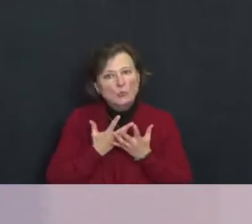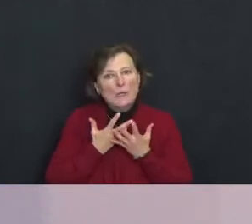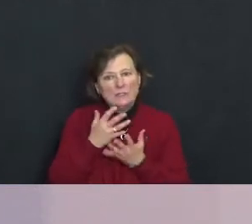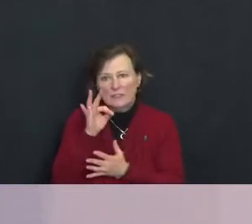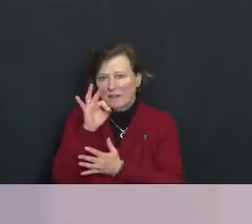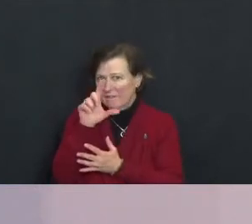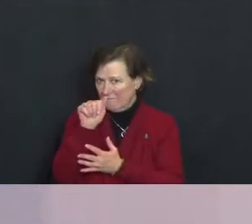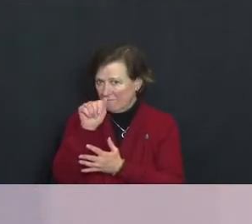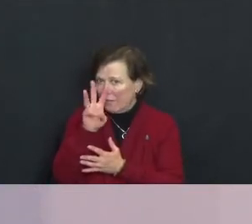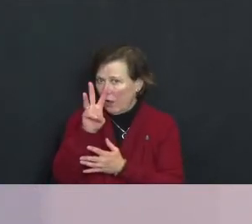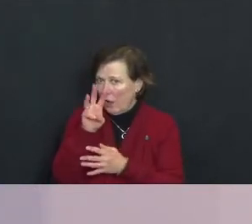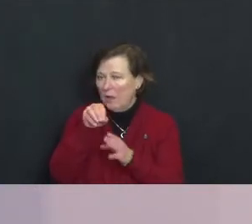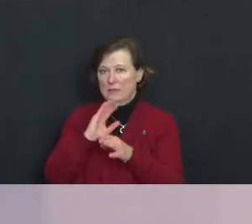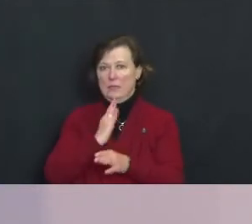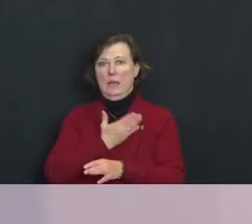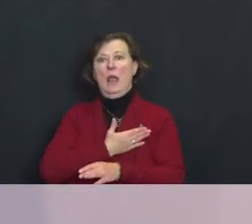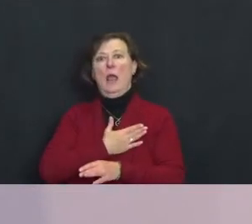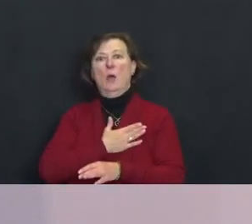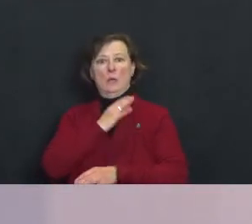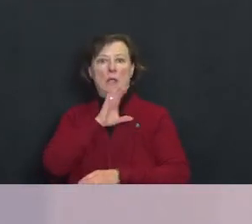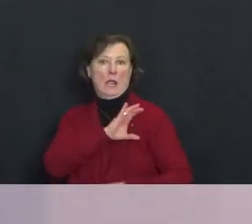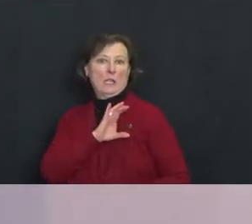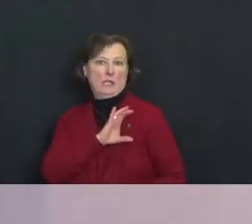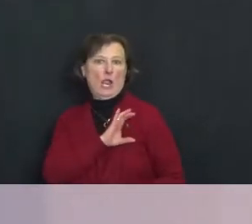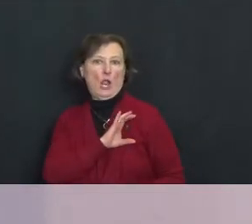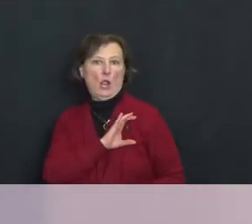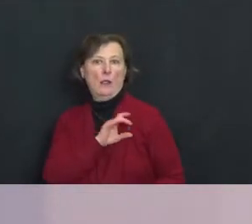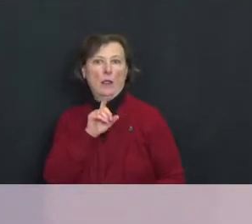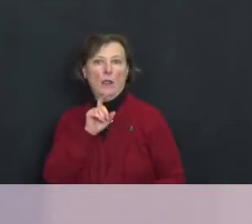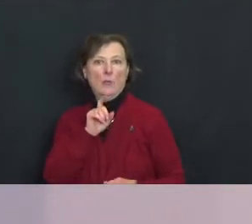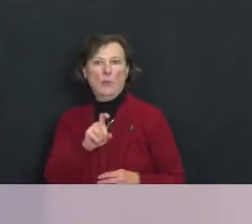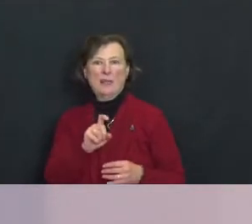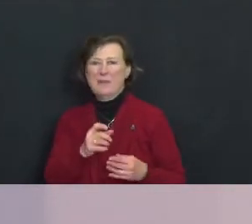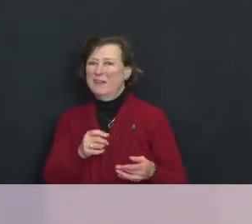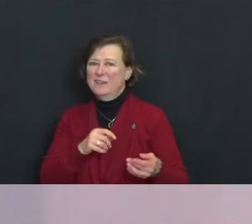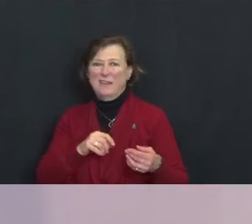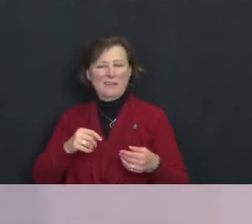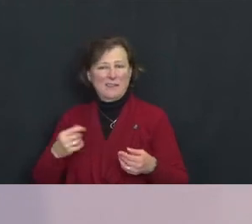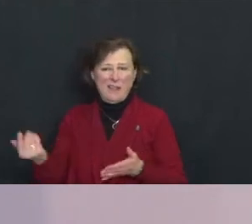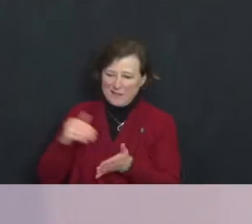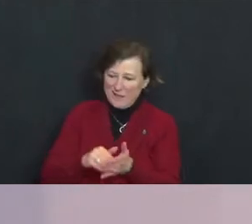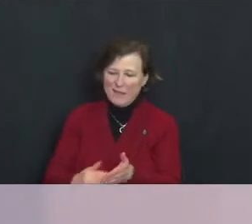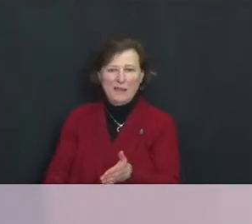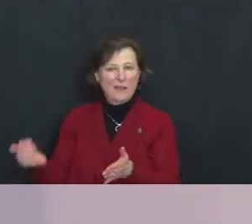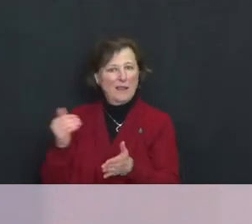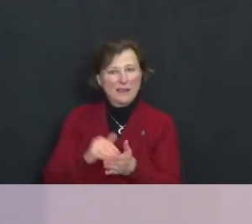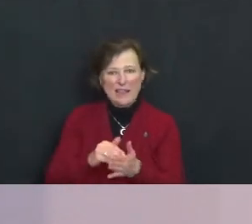It seems that we must renew our ancient divisions and revisit them and there's something we